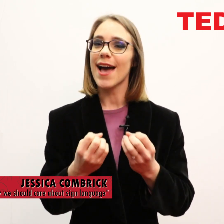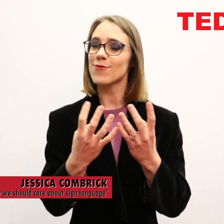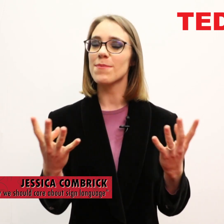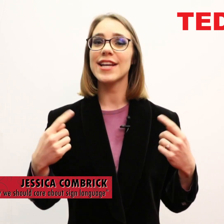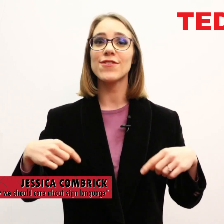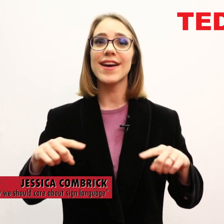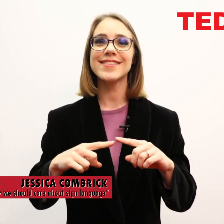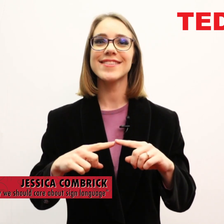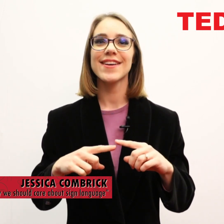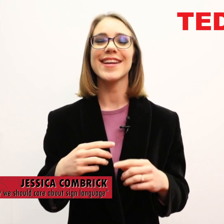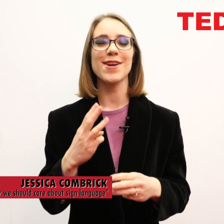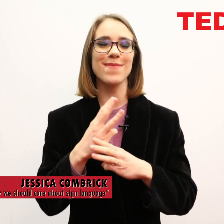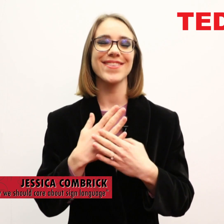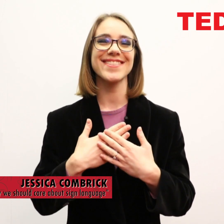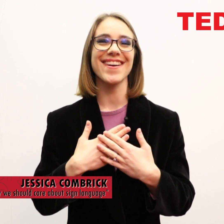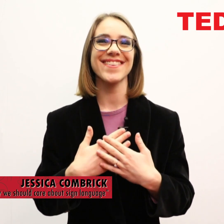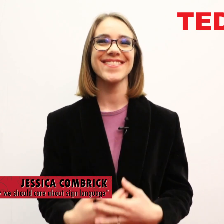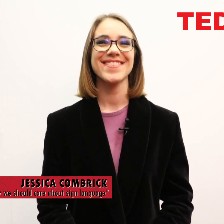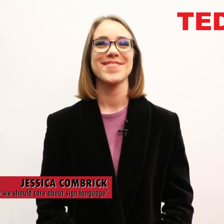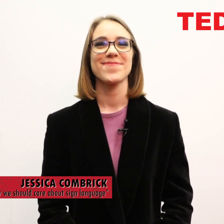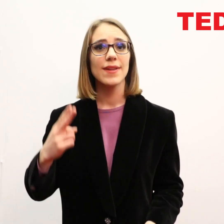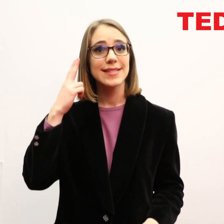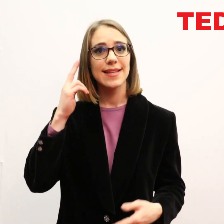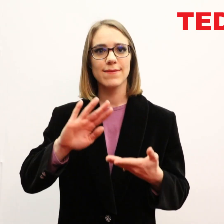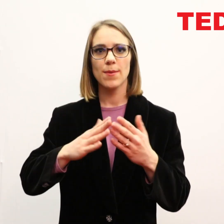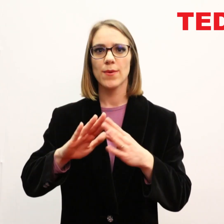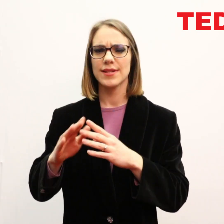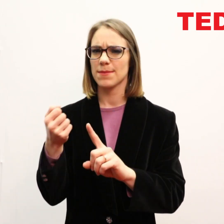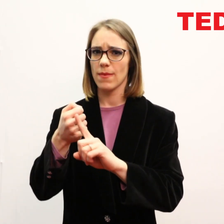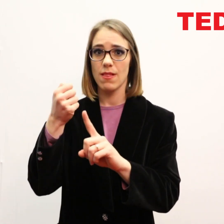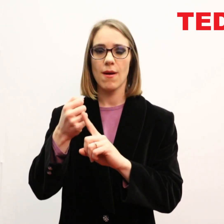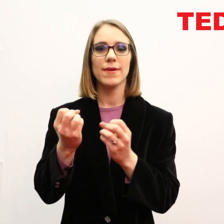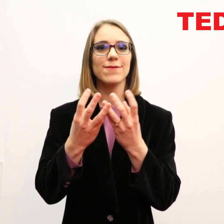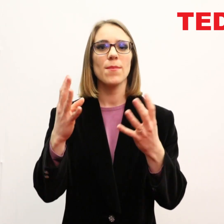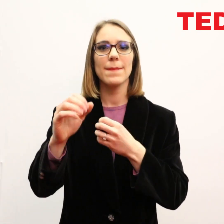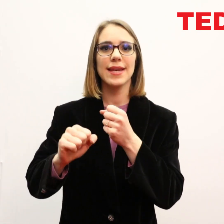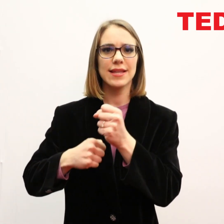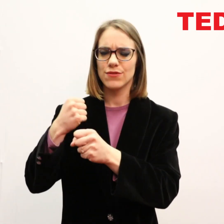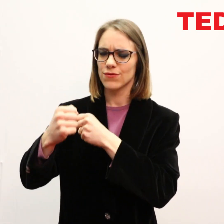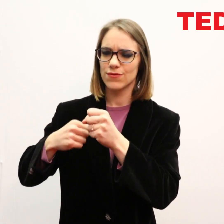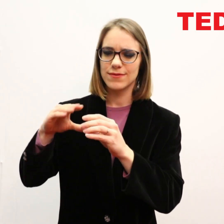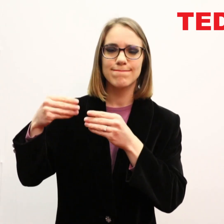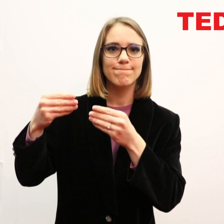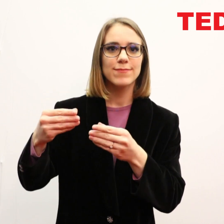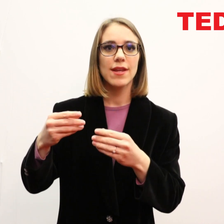And for many of us, it’s our mother tongue. The Deaf community has been lobbying for many decades